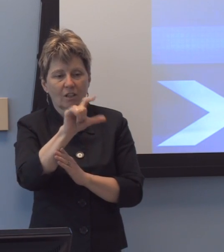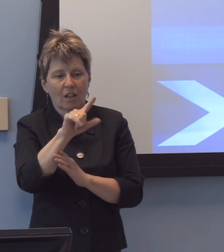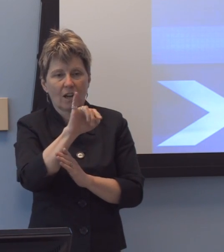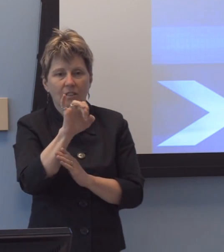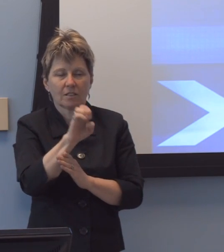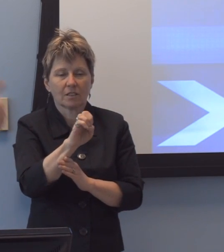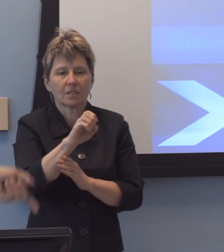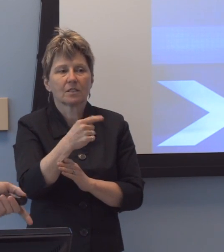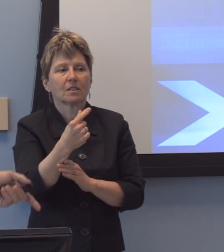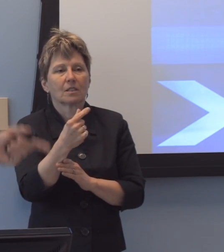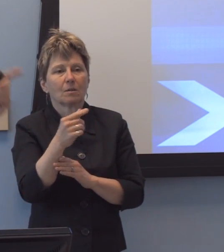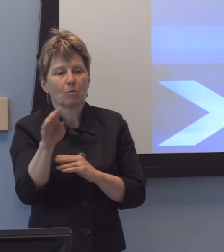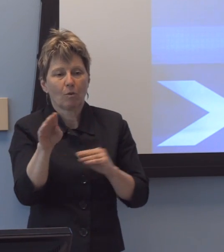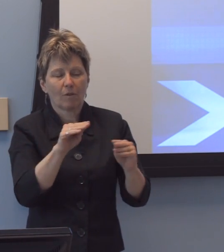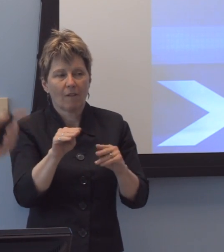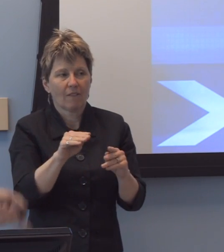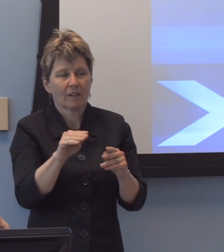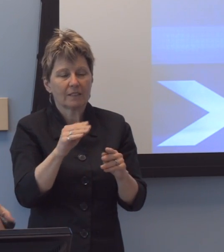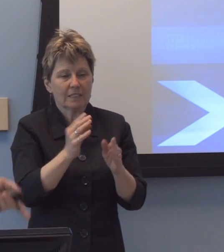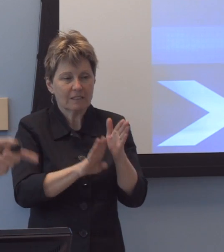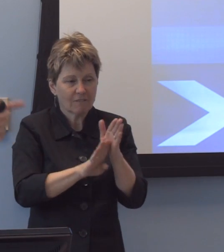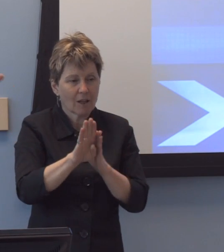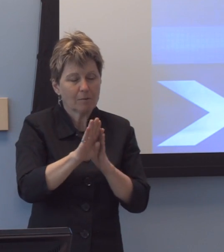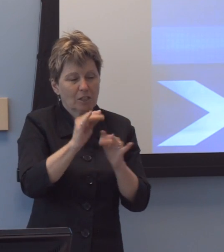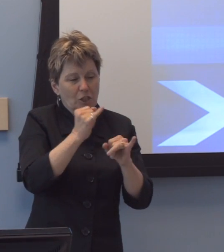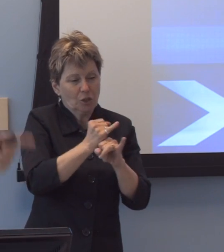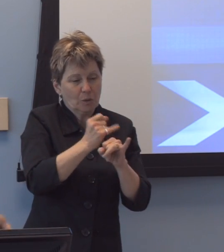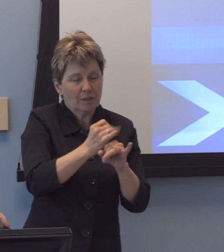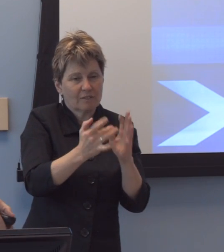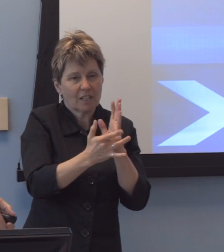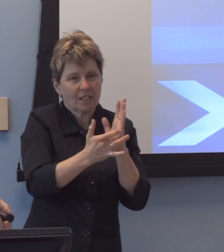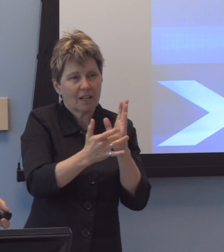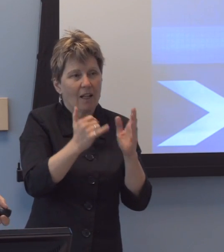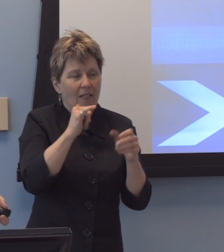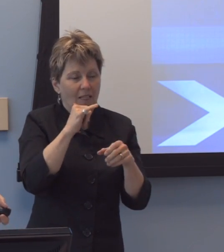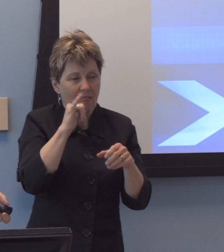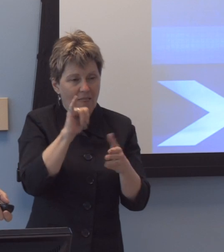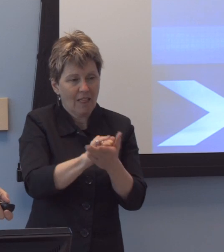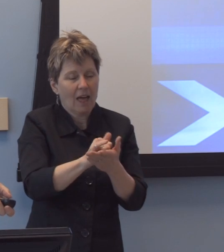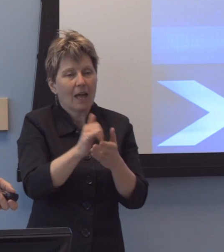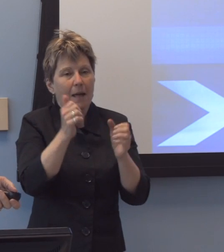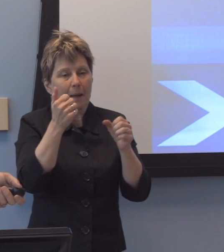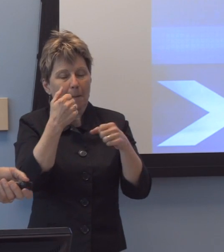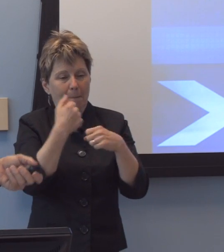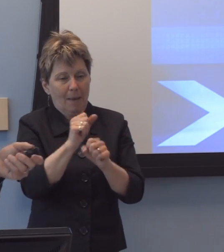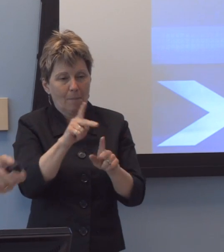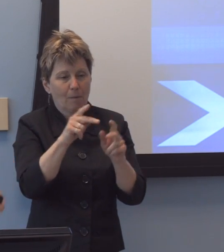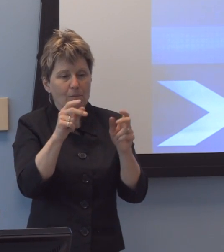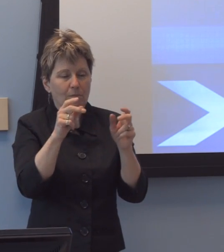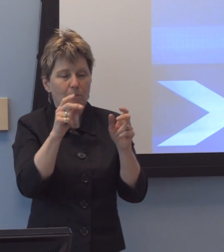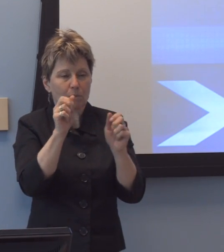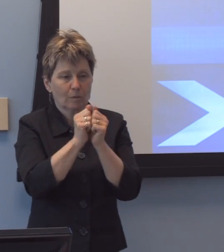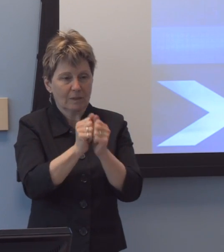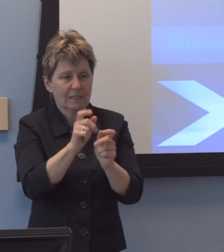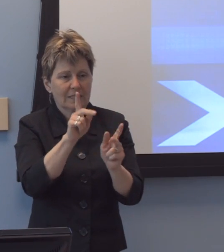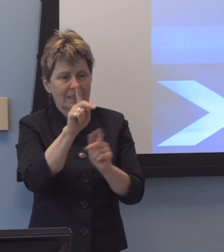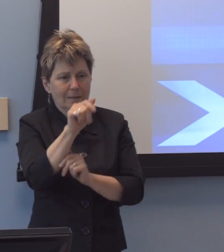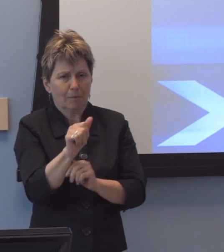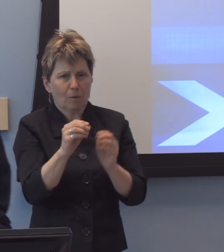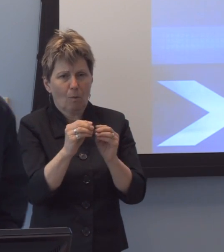and-and institutionalization of technologies that further marginalize people with disabilities. Now what we're doing in this domain